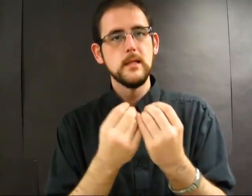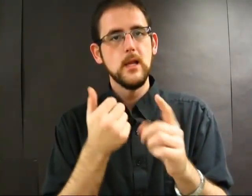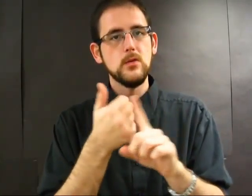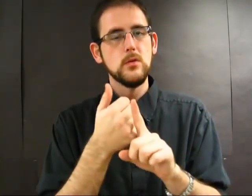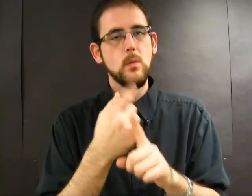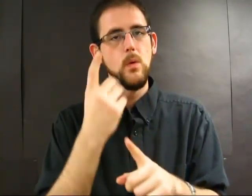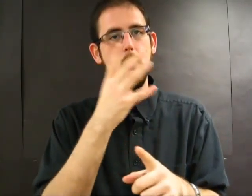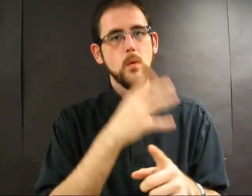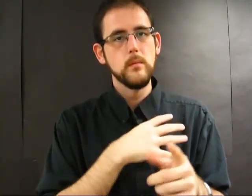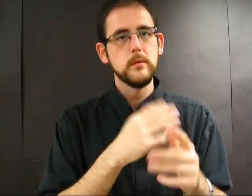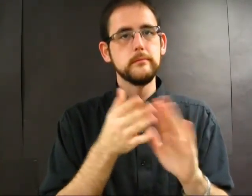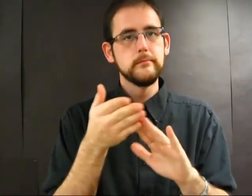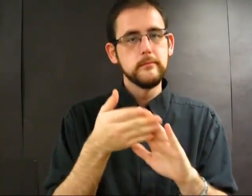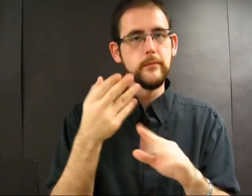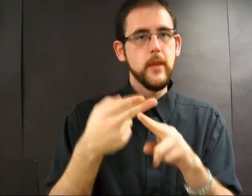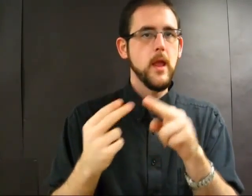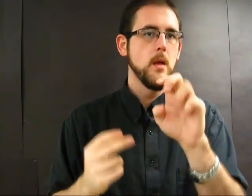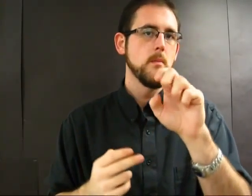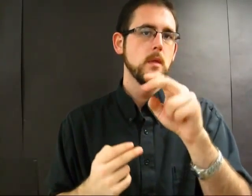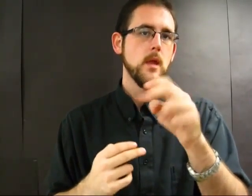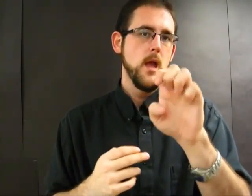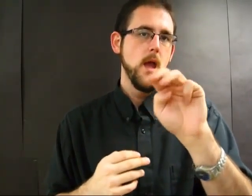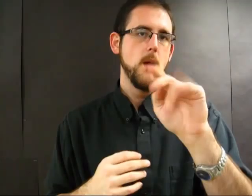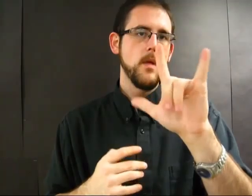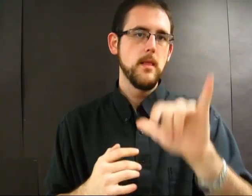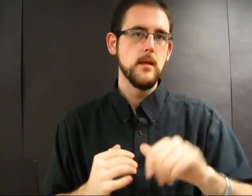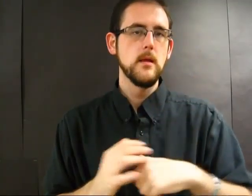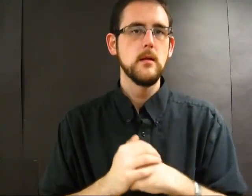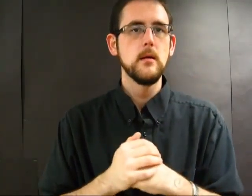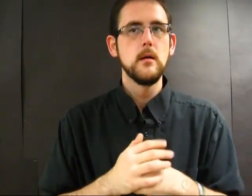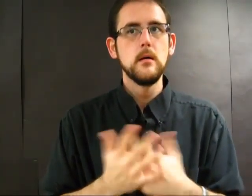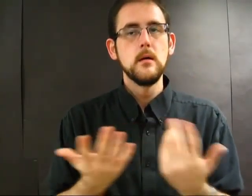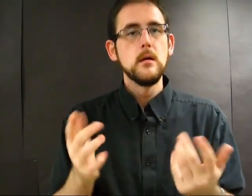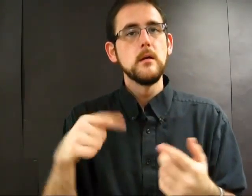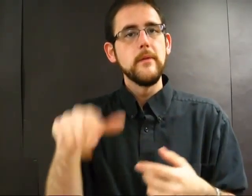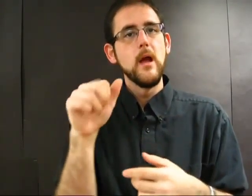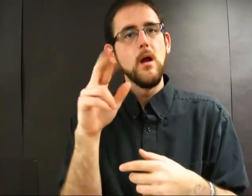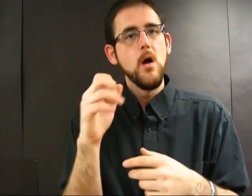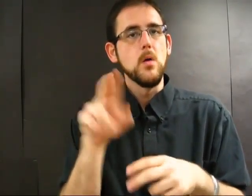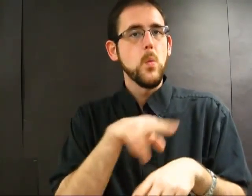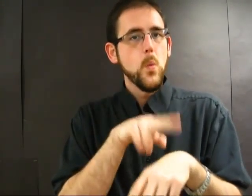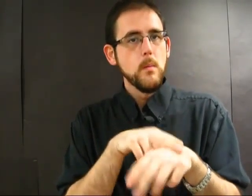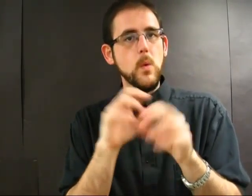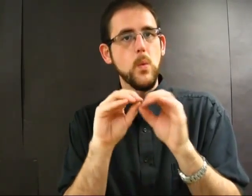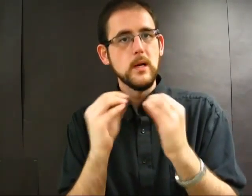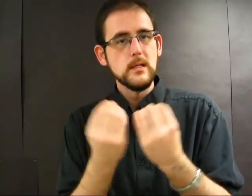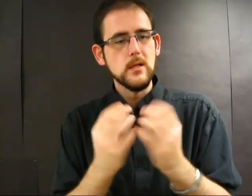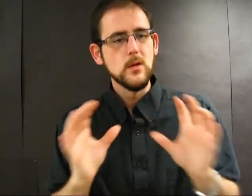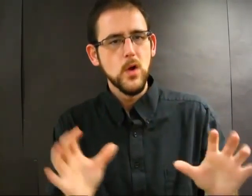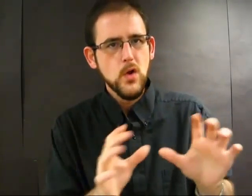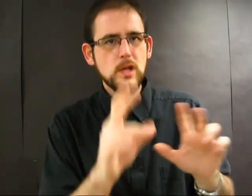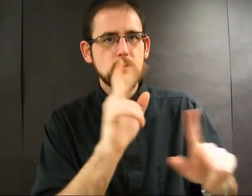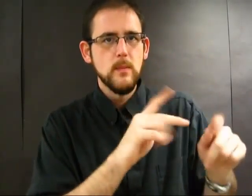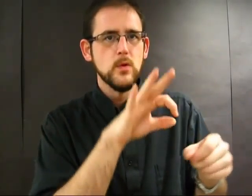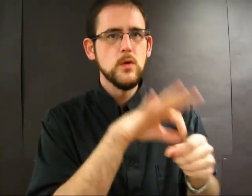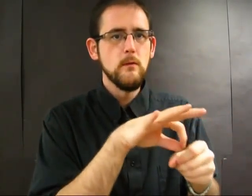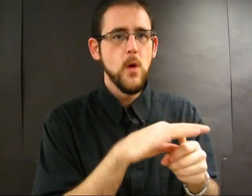led by a young woman named Emily. DNN is more respectable; they encourage people to vote